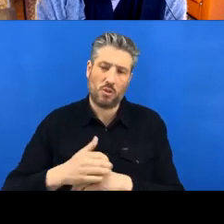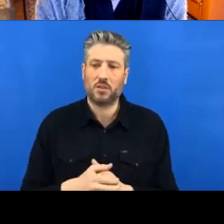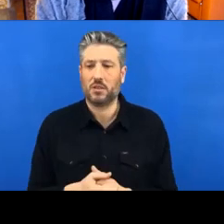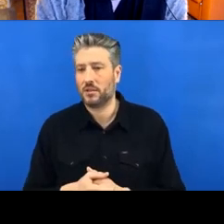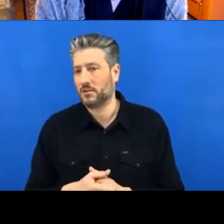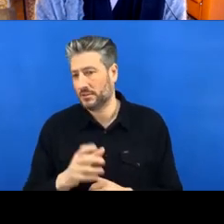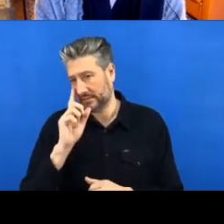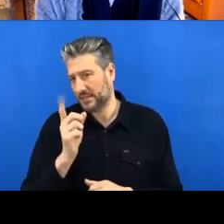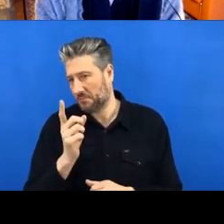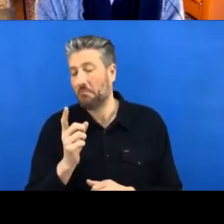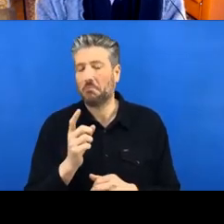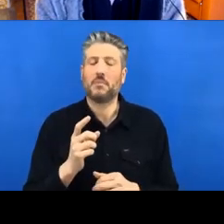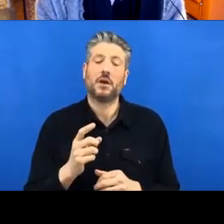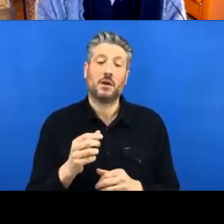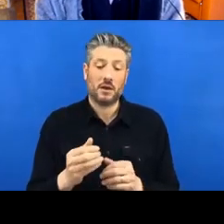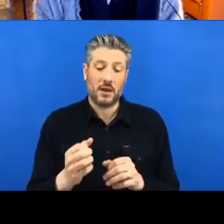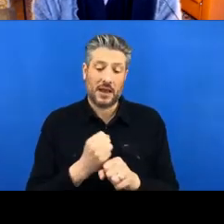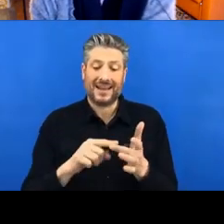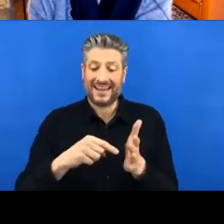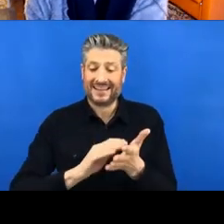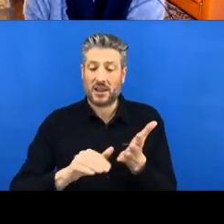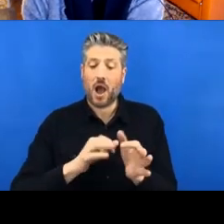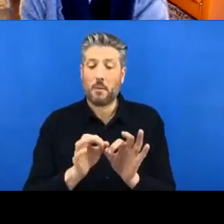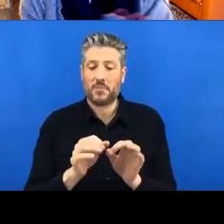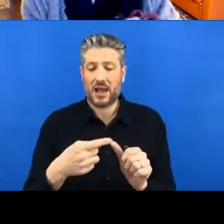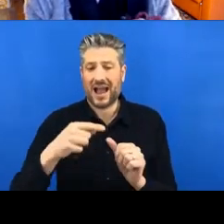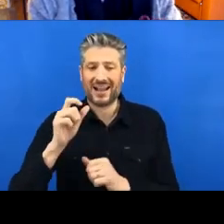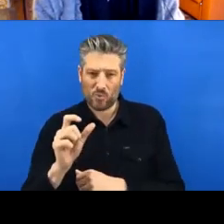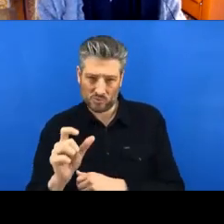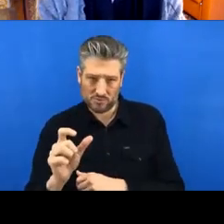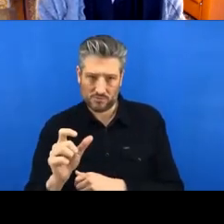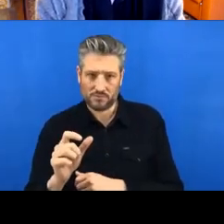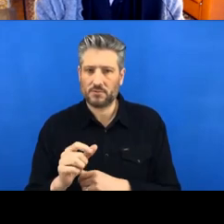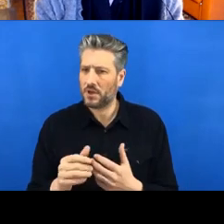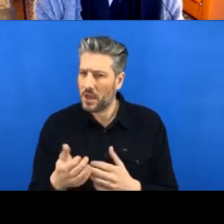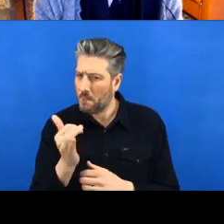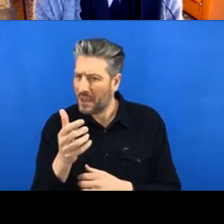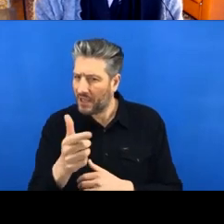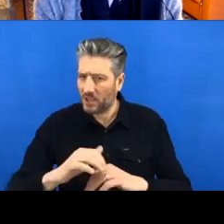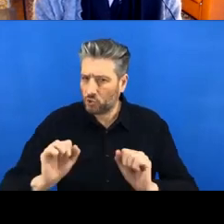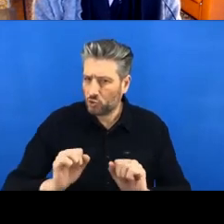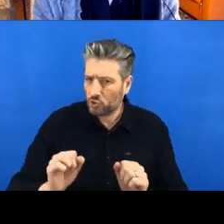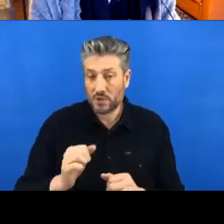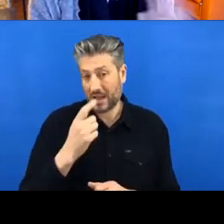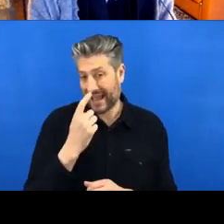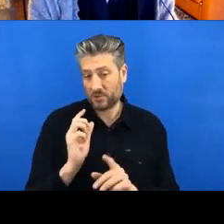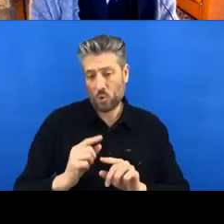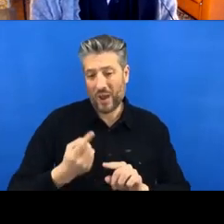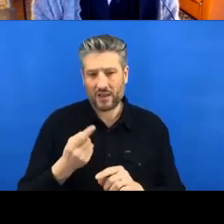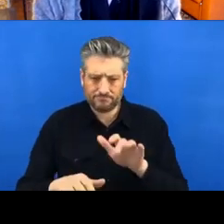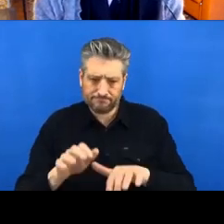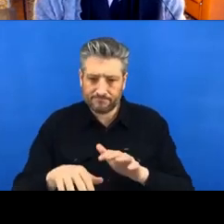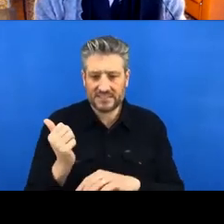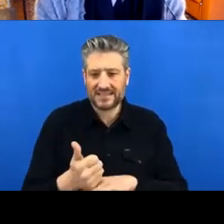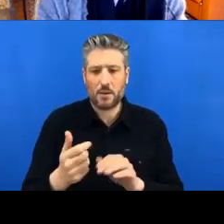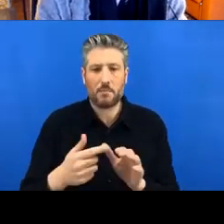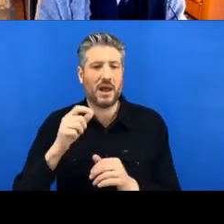GitHub account, this is very quick, so if you've not done this yet you might manage to do it in a few minutes, which we'll need for exercise one .